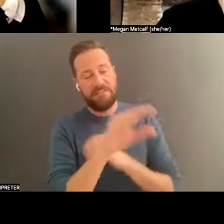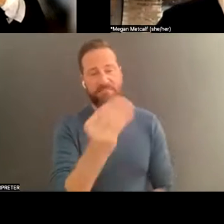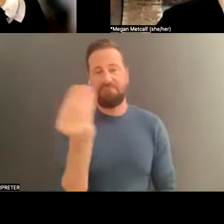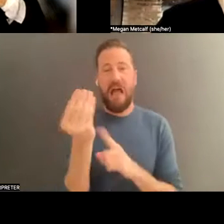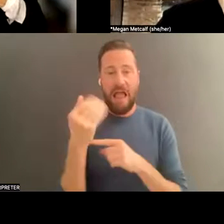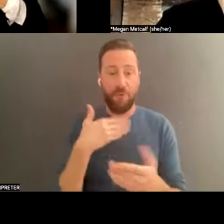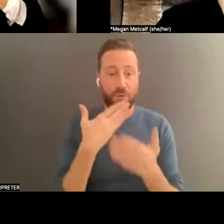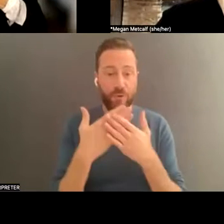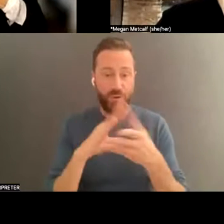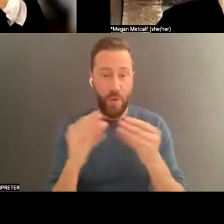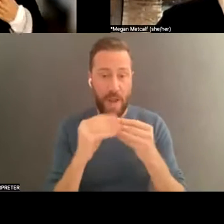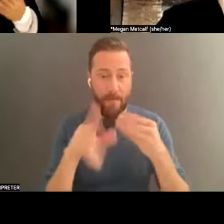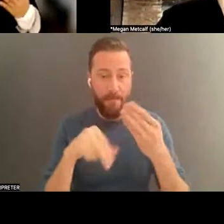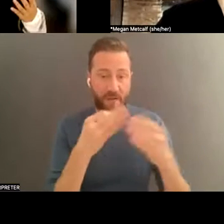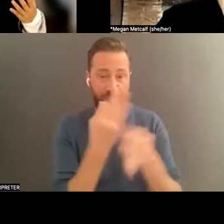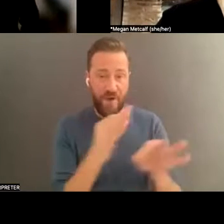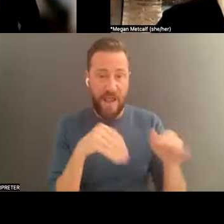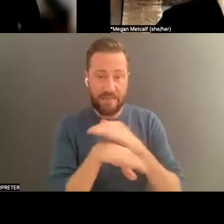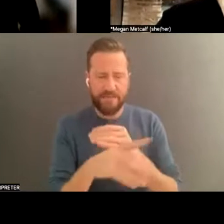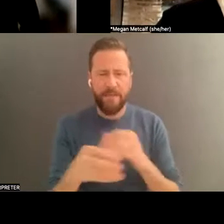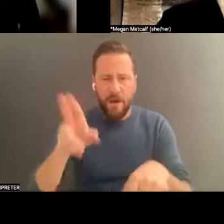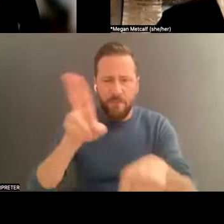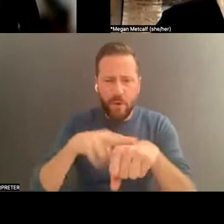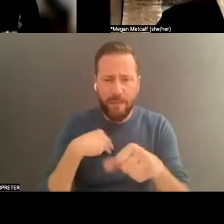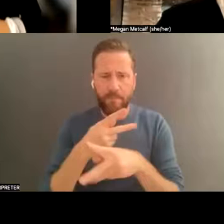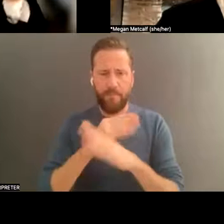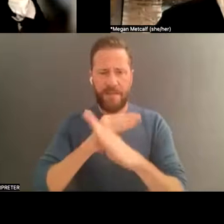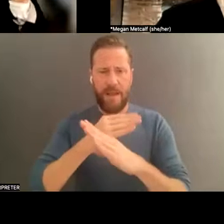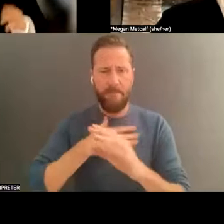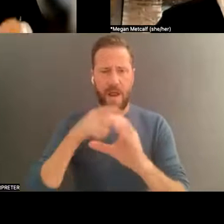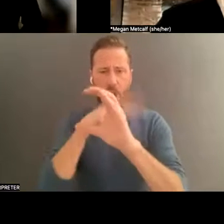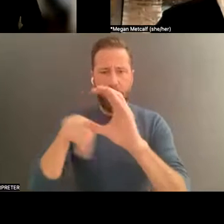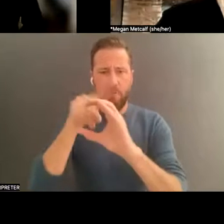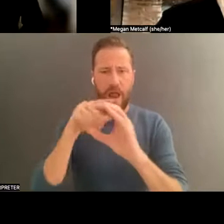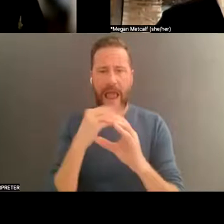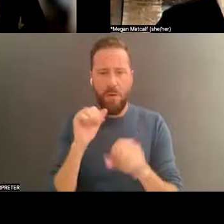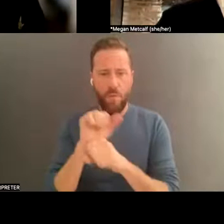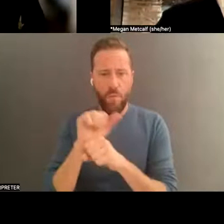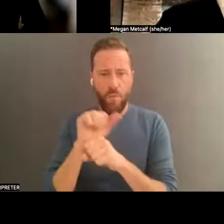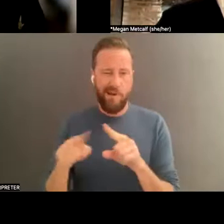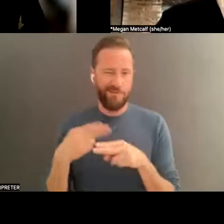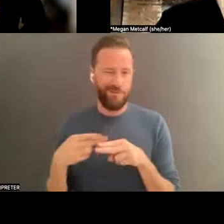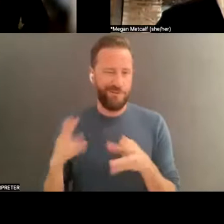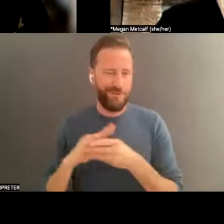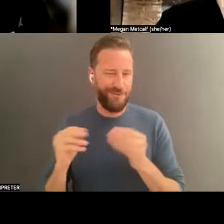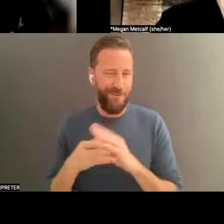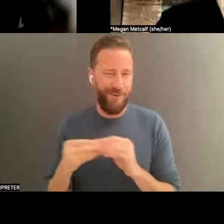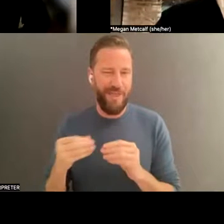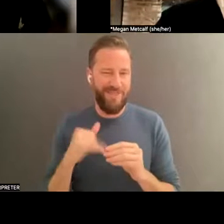and my work, but there's a short story which I am actually